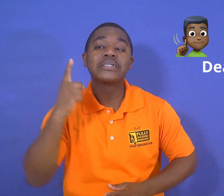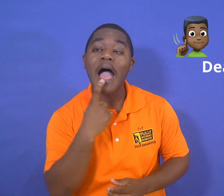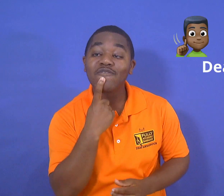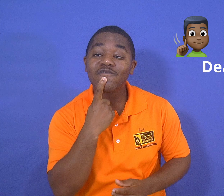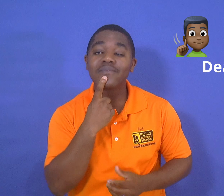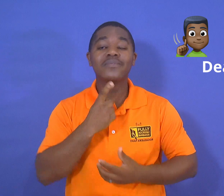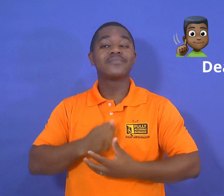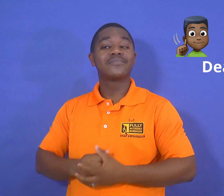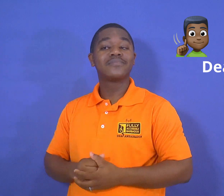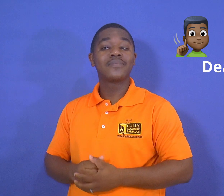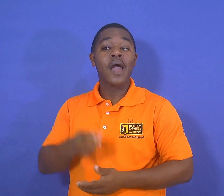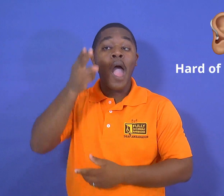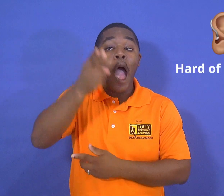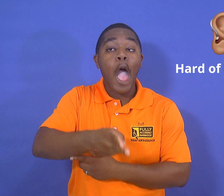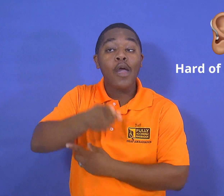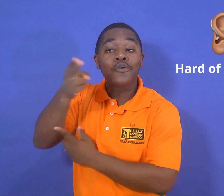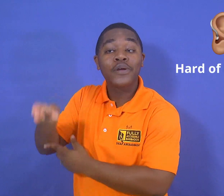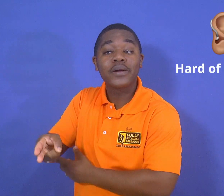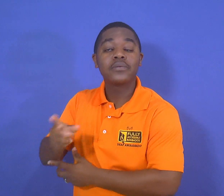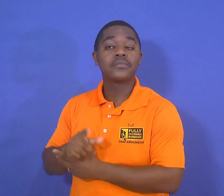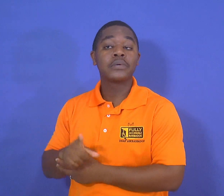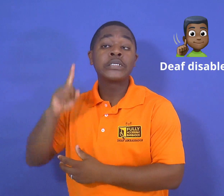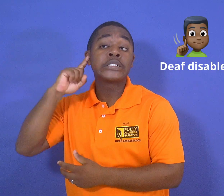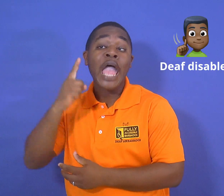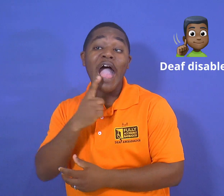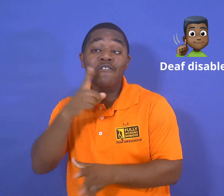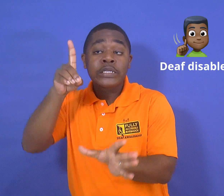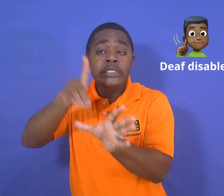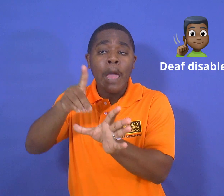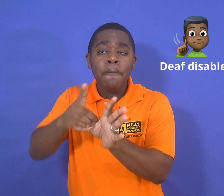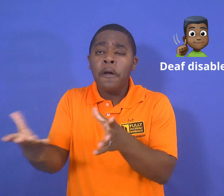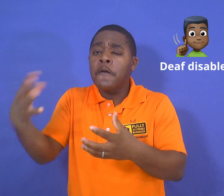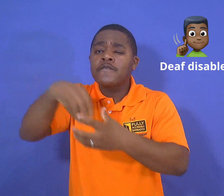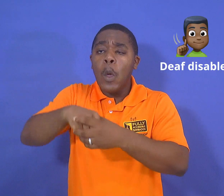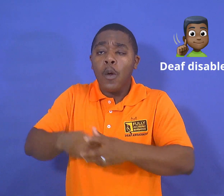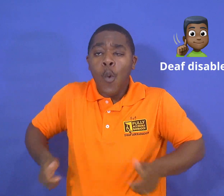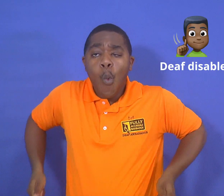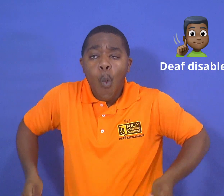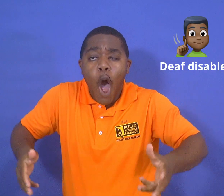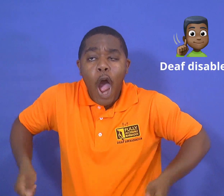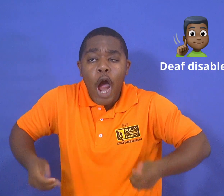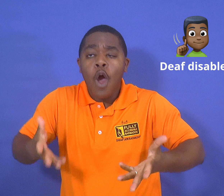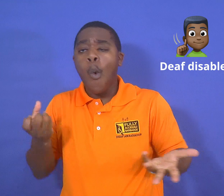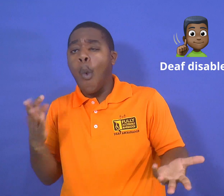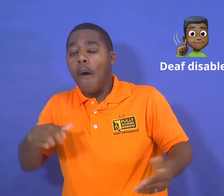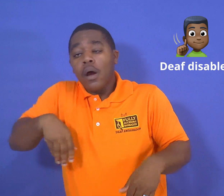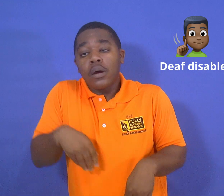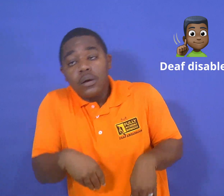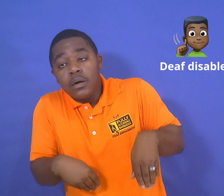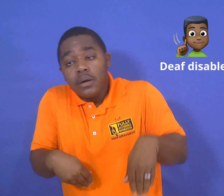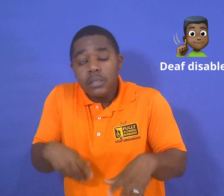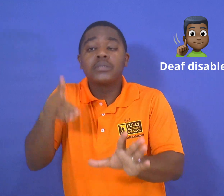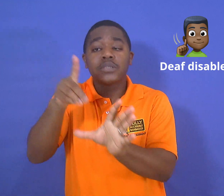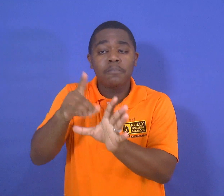you persons of the deaf Community persons who are hard of hearing disabled deaf persons